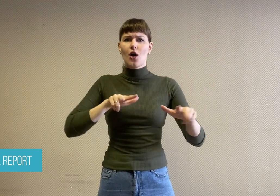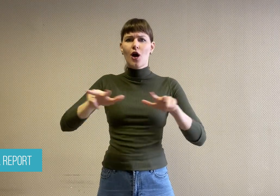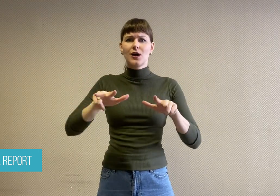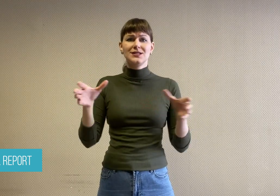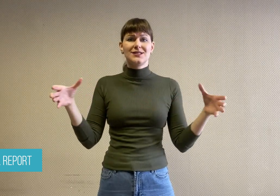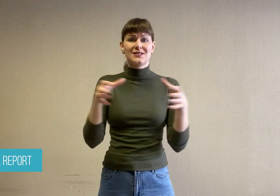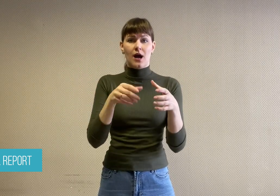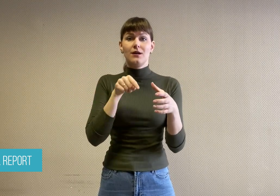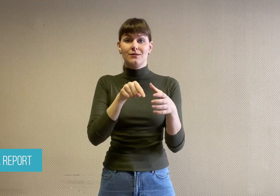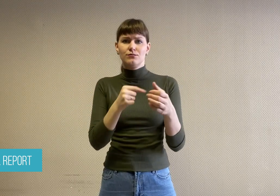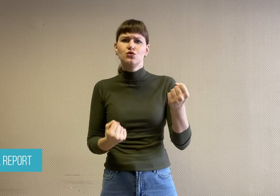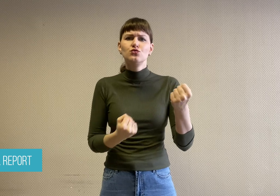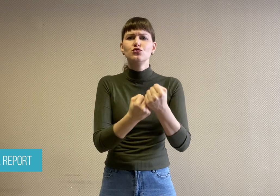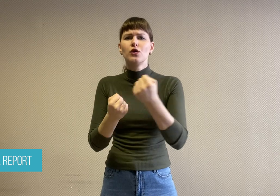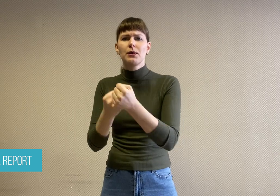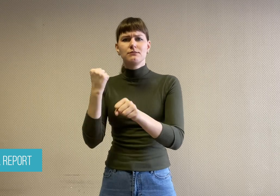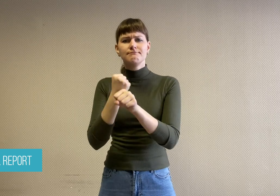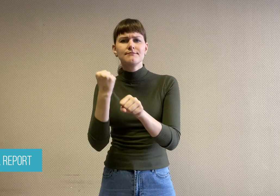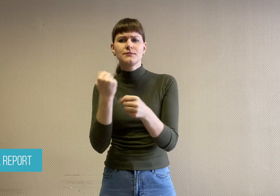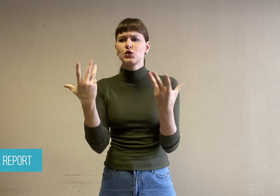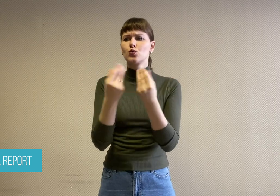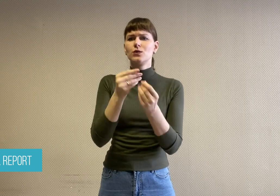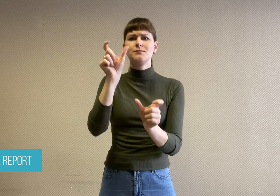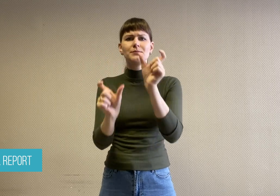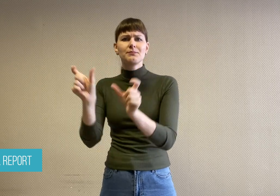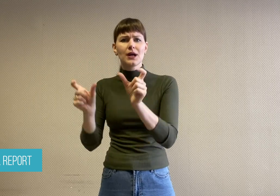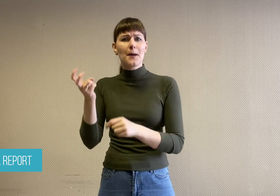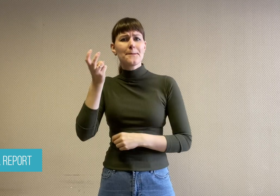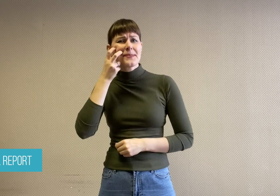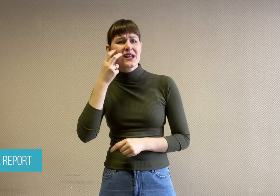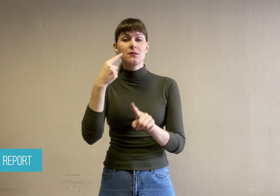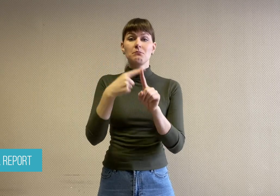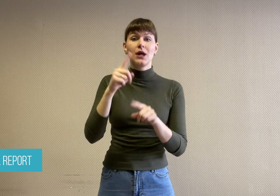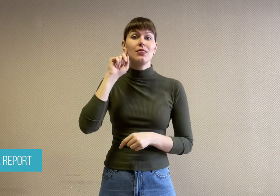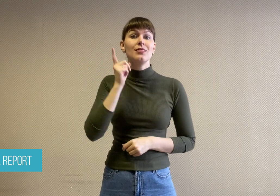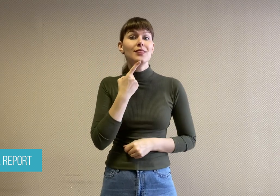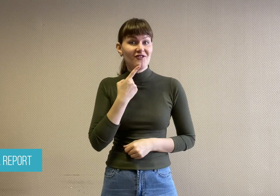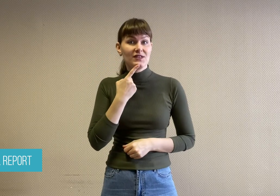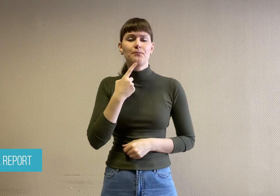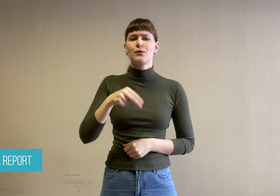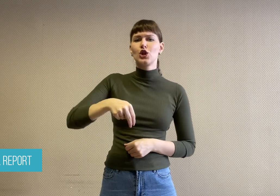Sensory Services (NESS) works to increase accessibility